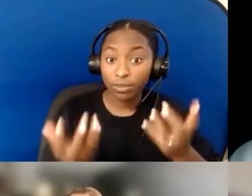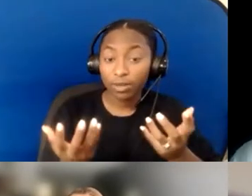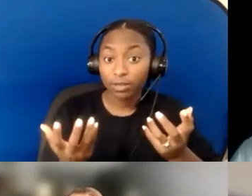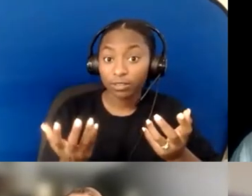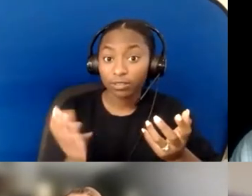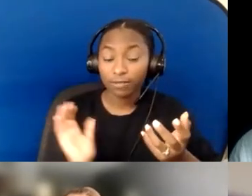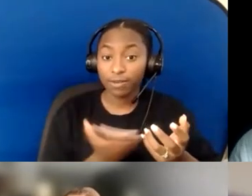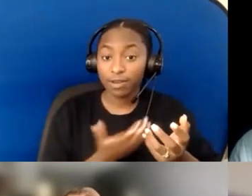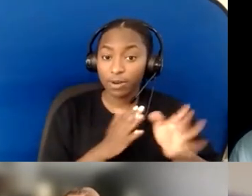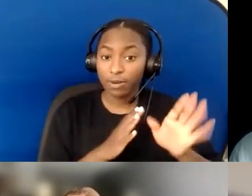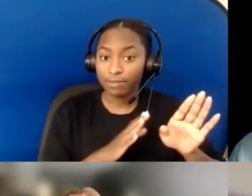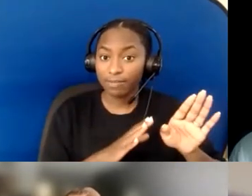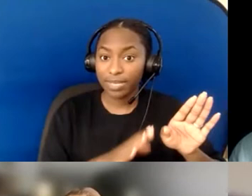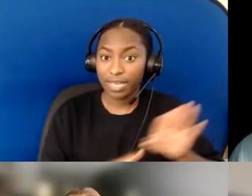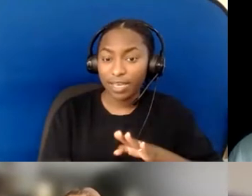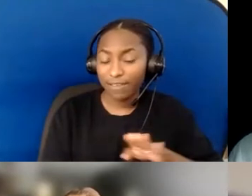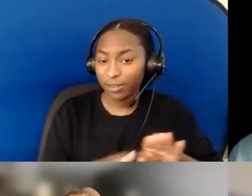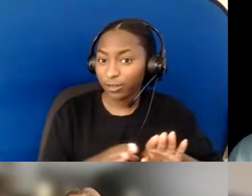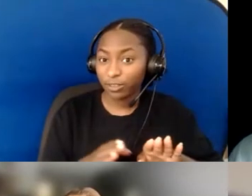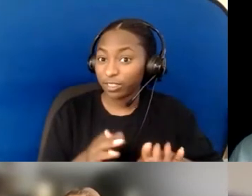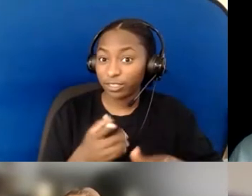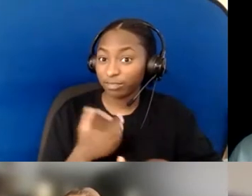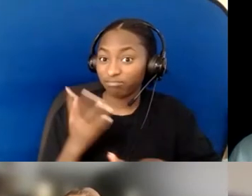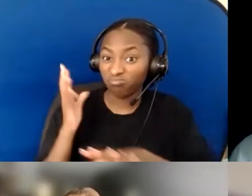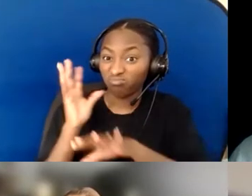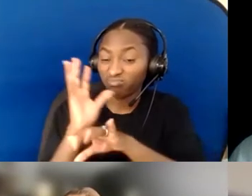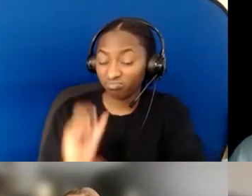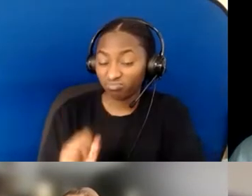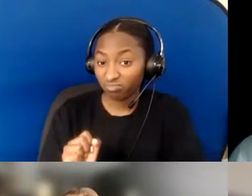We think we're doing the right thing, and maybe we're not doing the right thing.